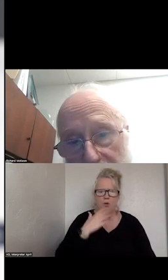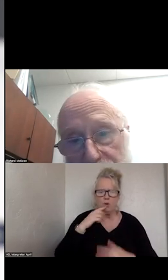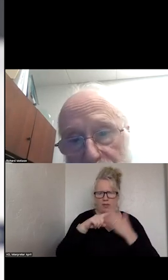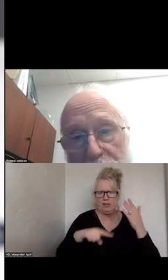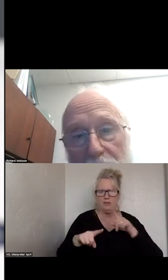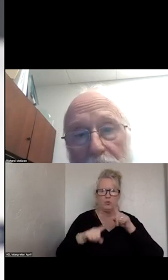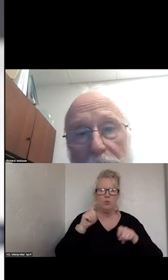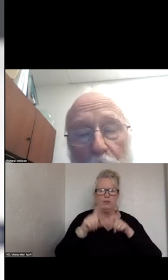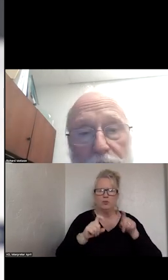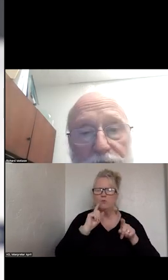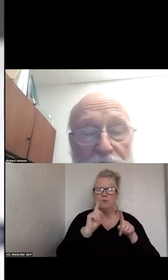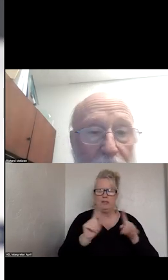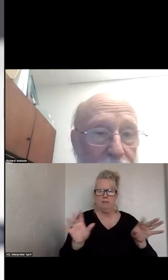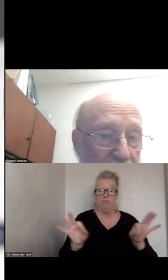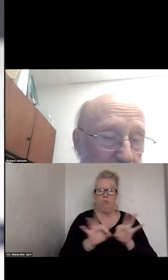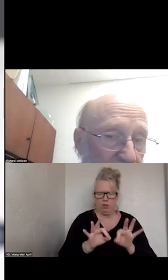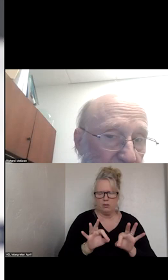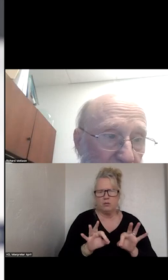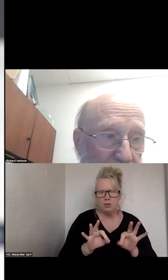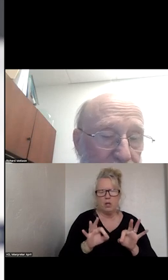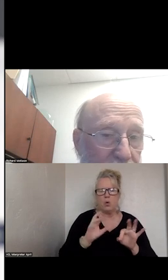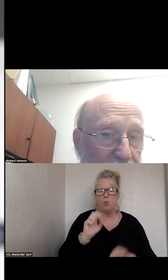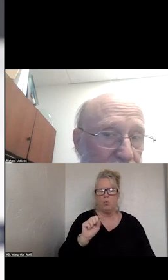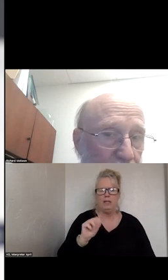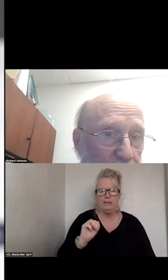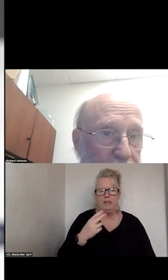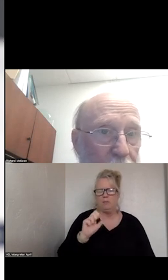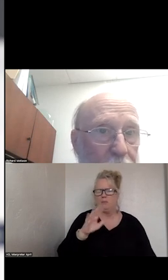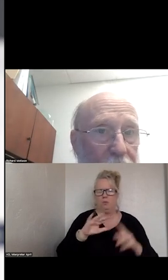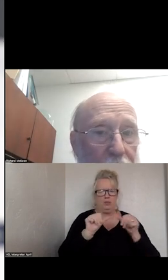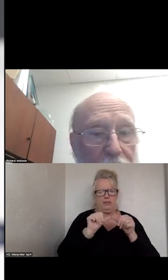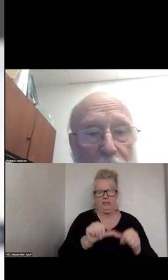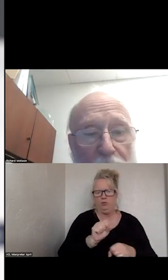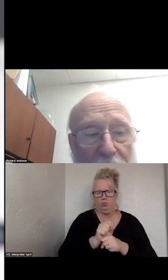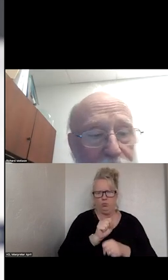ANSWERED AND ONES THAT SAMHSA IS DEDICATED TO CONTINUING WORKING ON. THANKS.